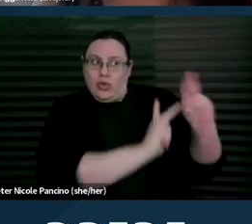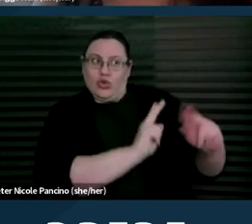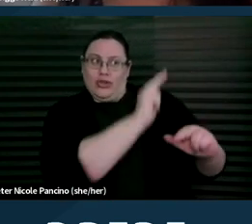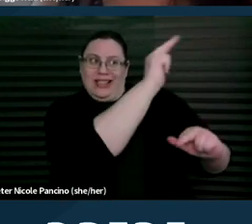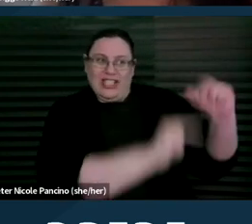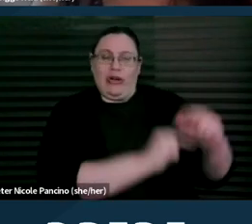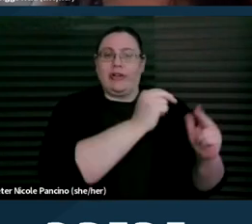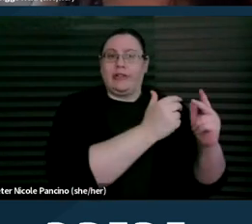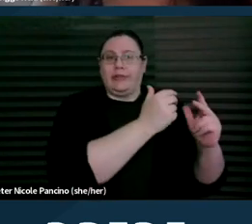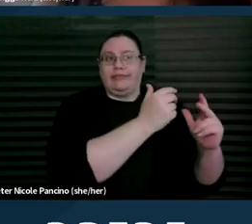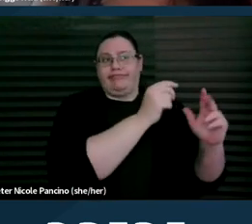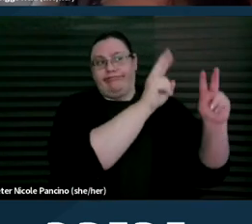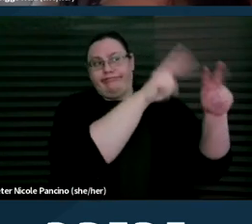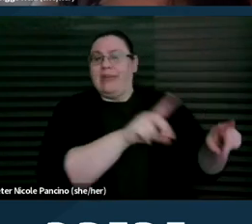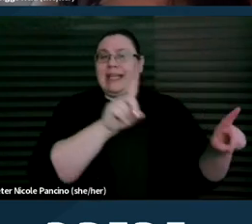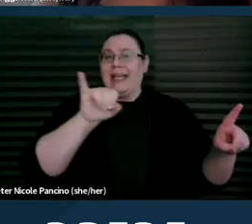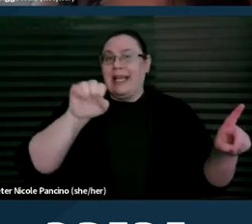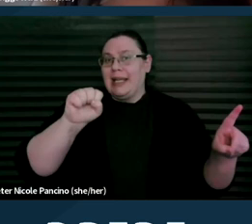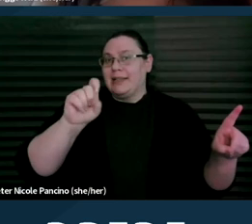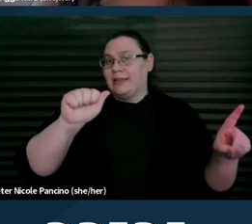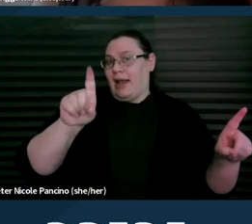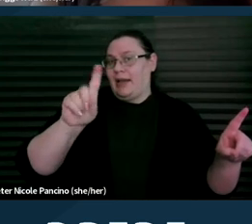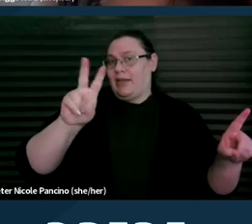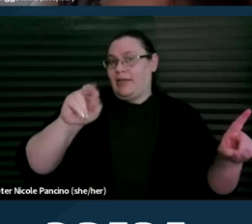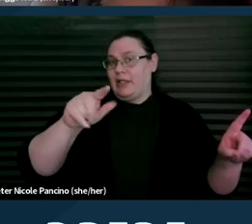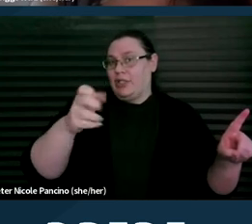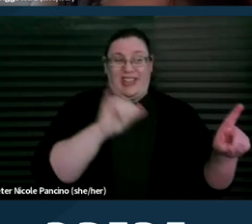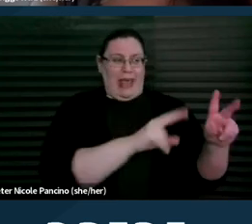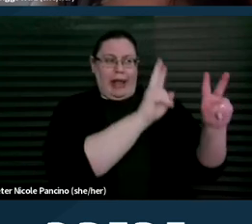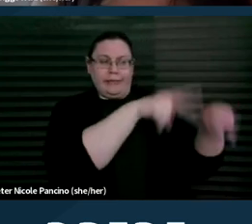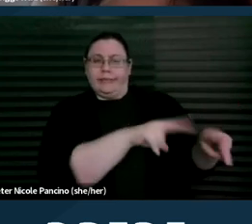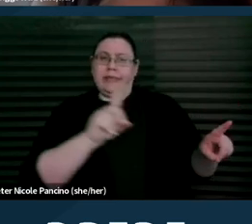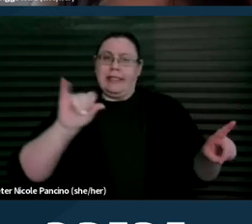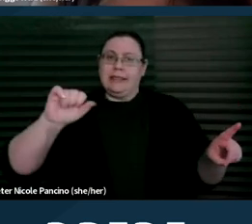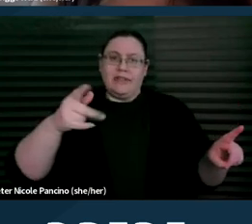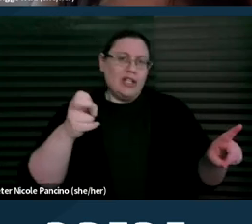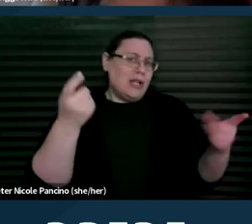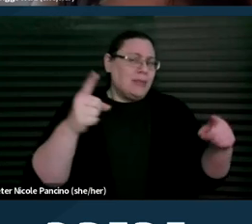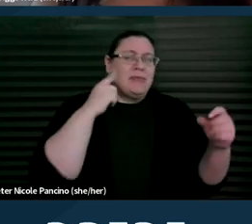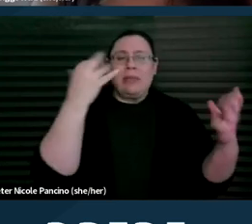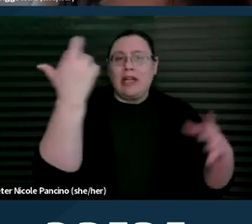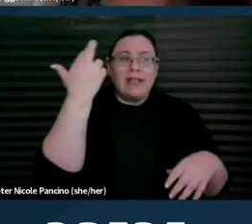This disadvantage arises from multiple factors including environmental, attitudinal, structural,